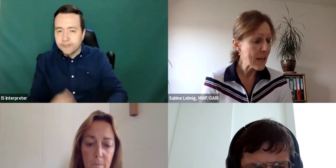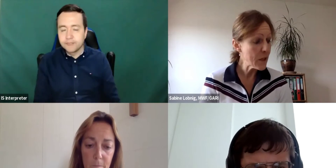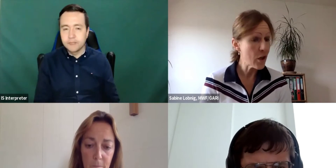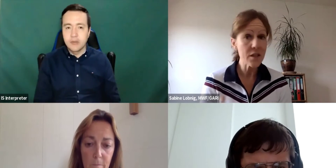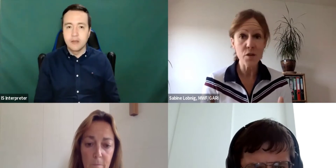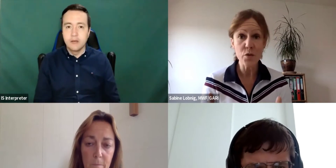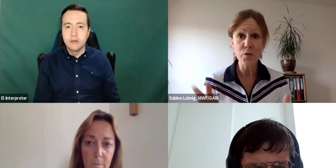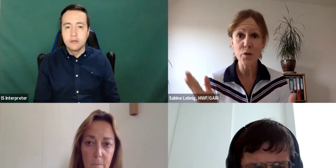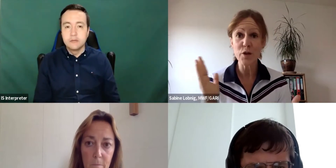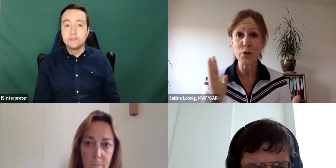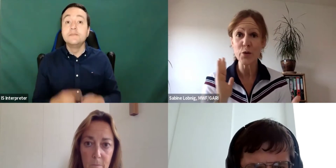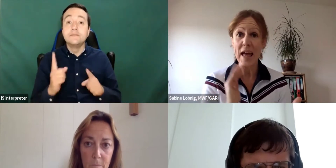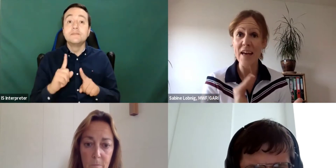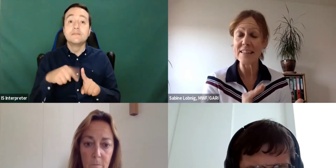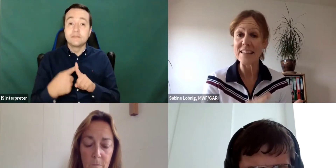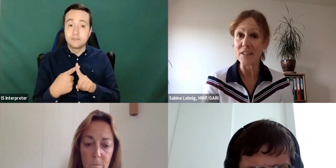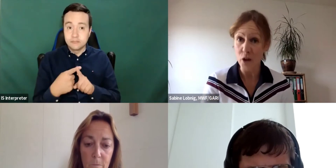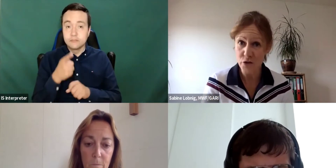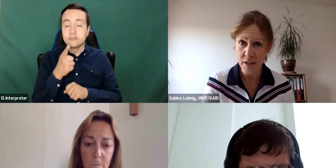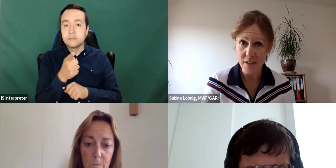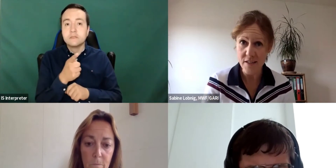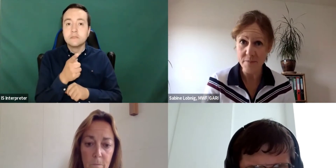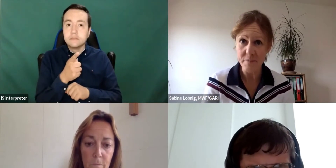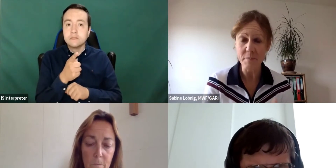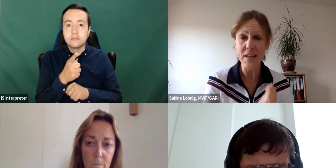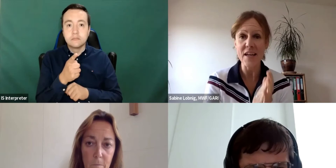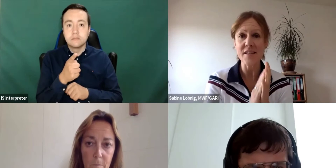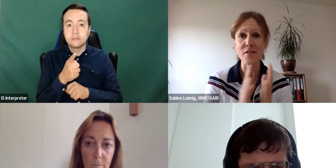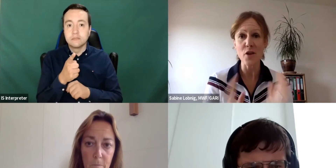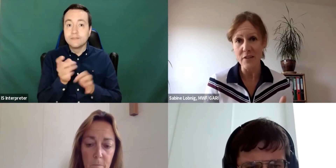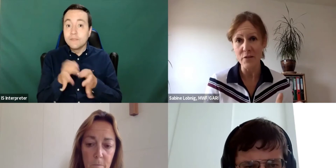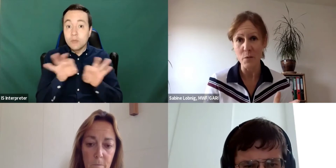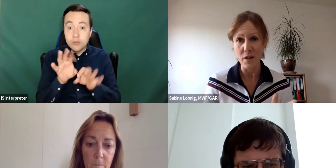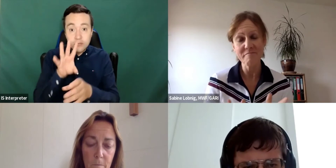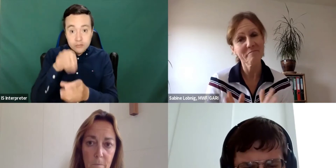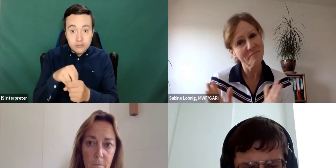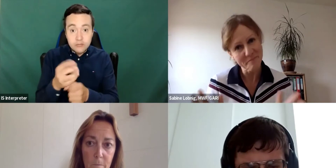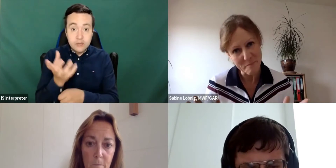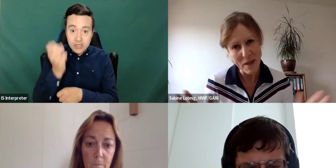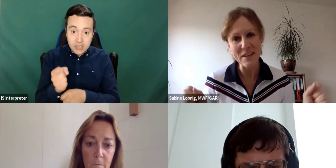Then we heard it's useful to have it in the contracts, because not everyone, maybe not